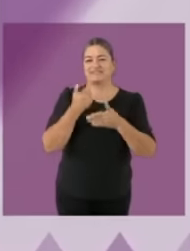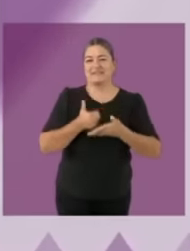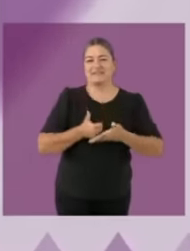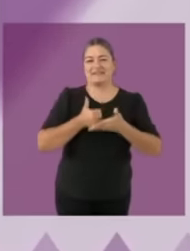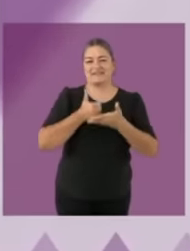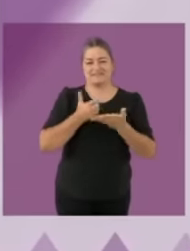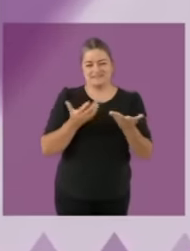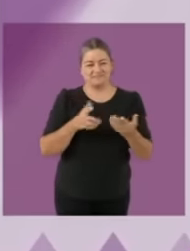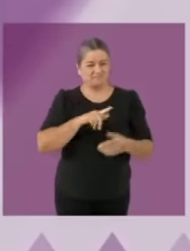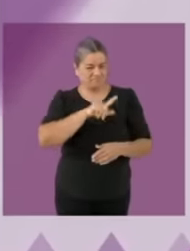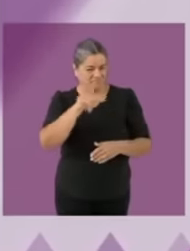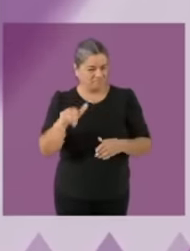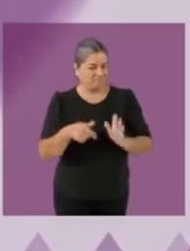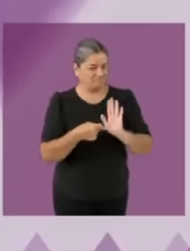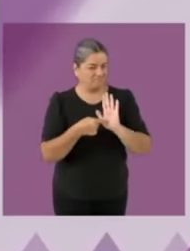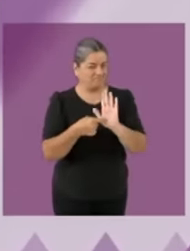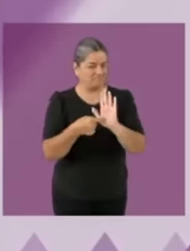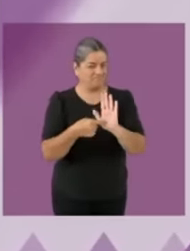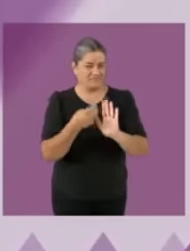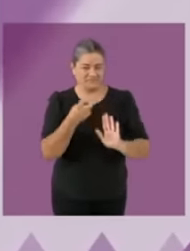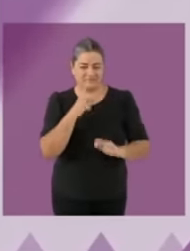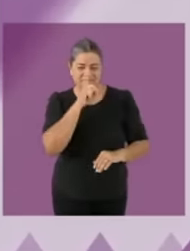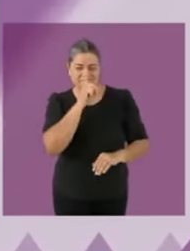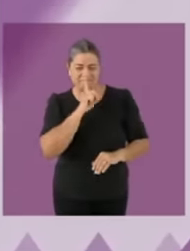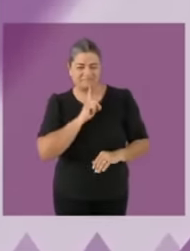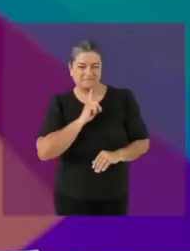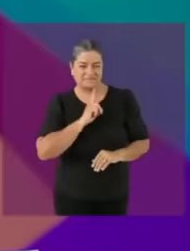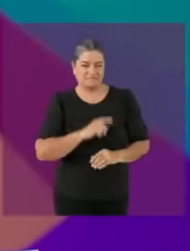well, when I asked him, he did not answer me. Why did they give him ivermectin, which is a medication